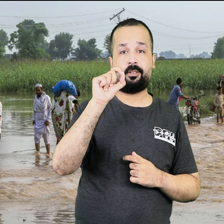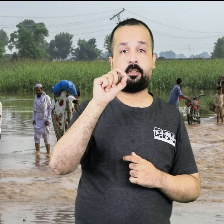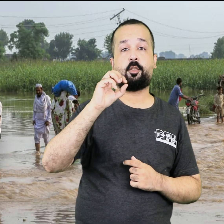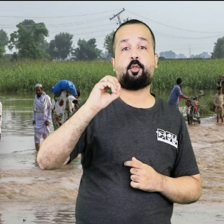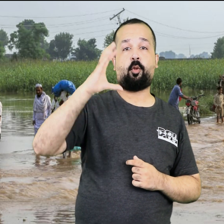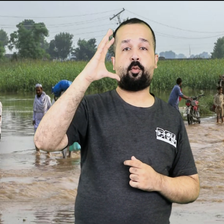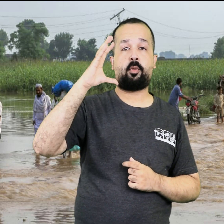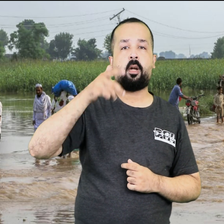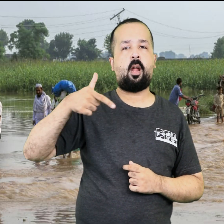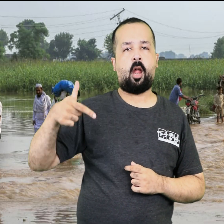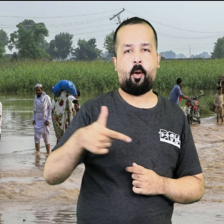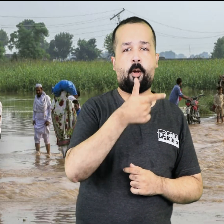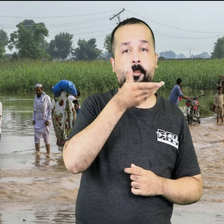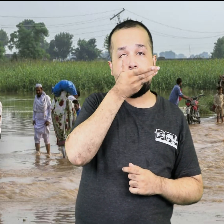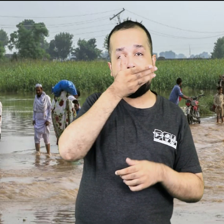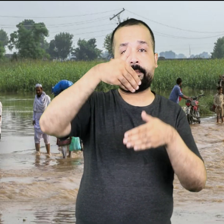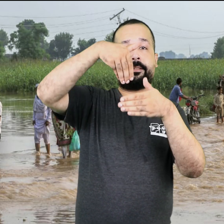Over 40 villages have been flooded.